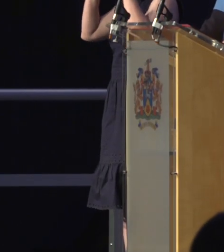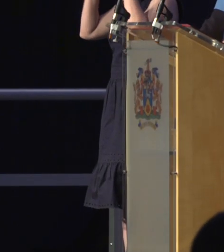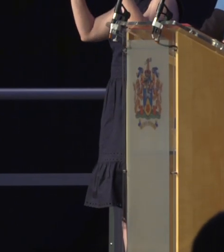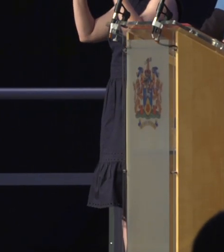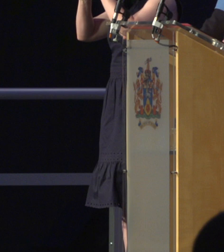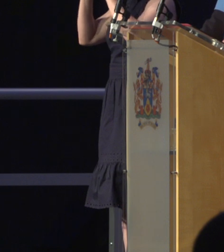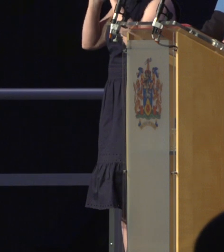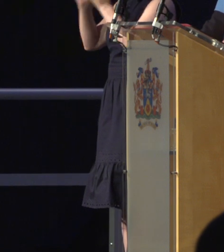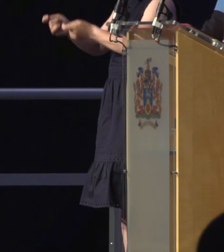With the University Prize